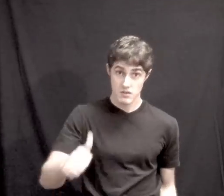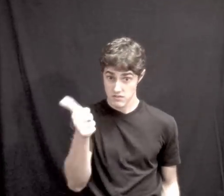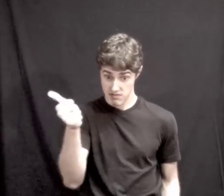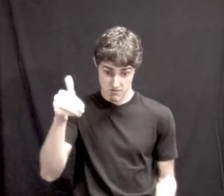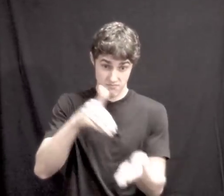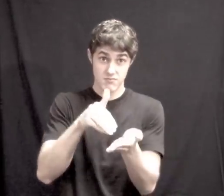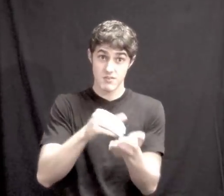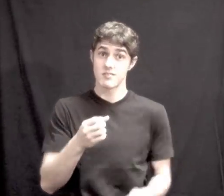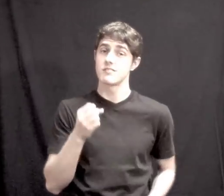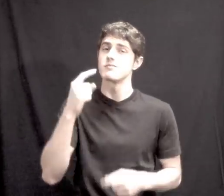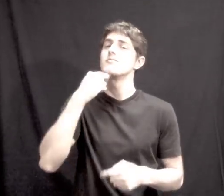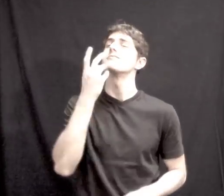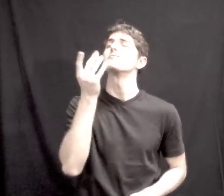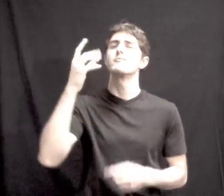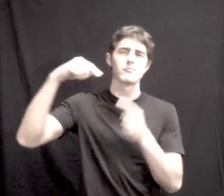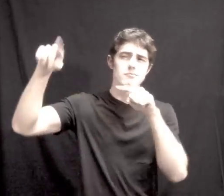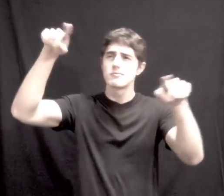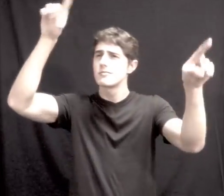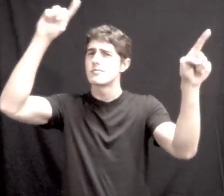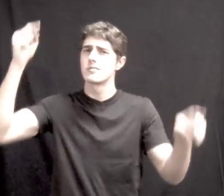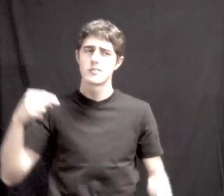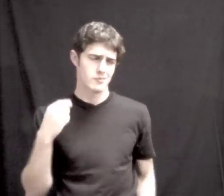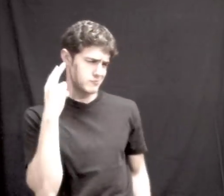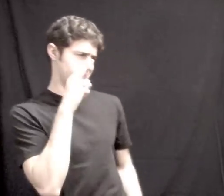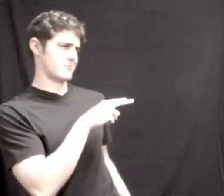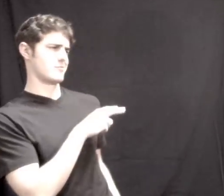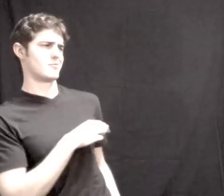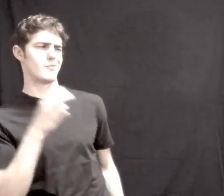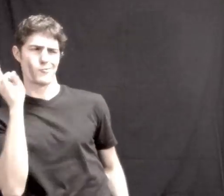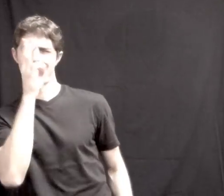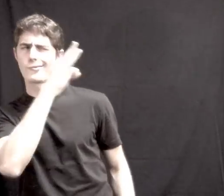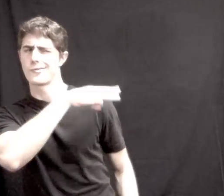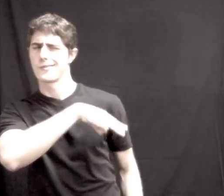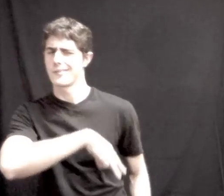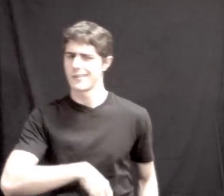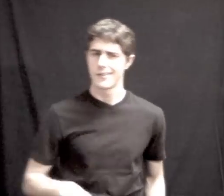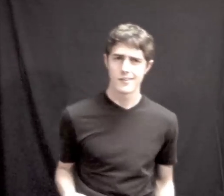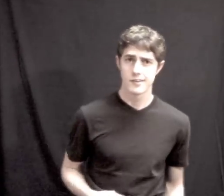To ten million fireflies TEN MILLION LIGHT FLIES I'm weird 'cause I hate goodbyes [LOOK-AT-ME] THINK HE WEIRD